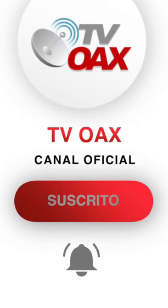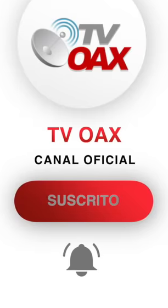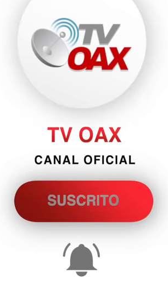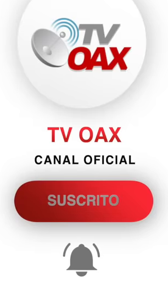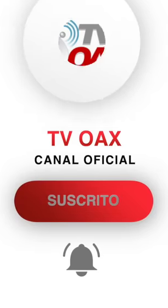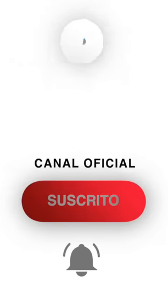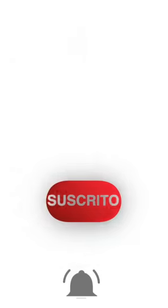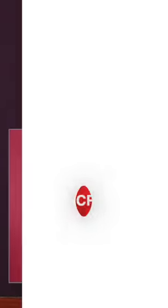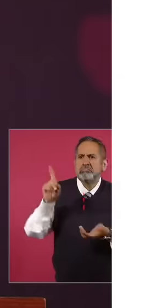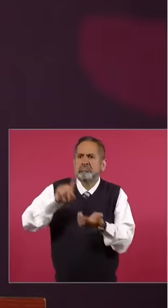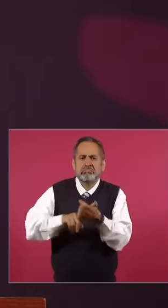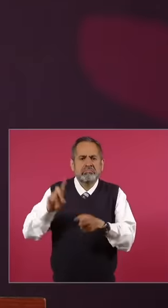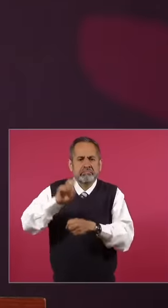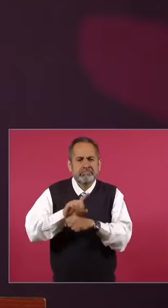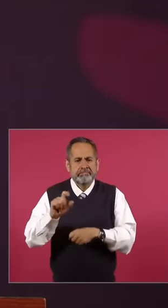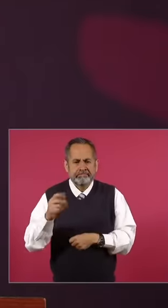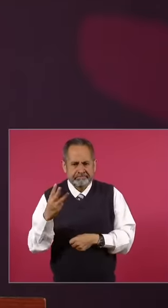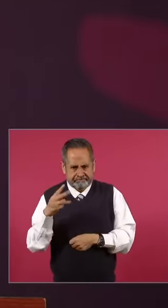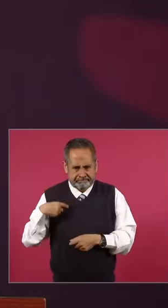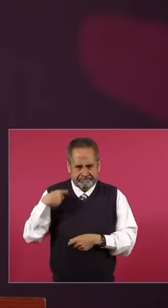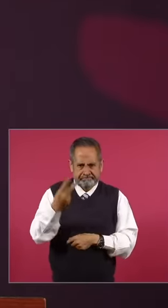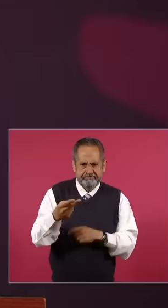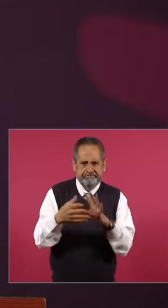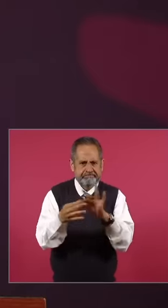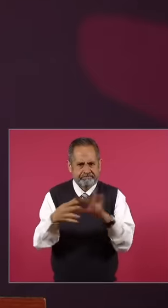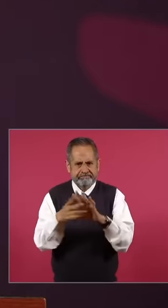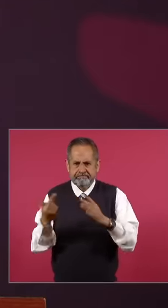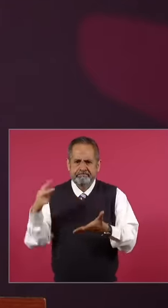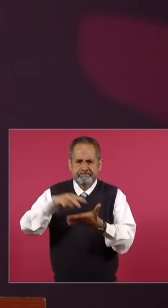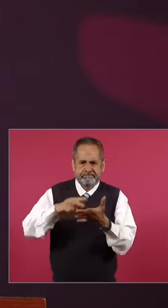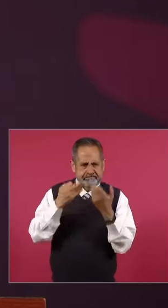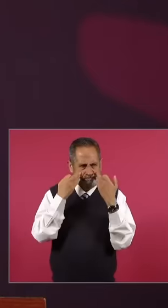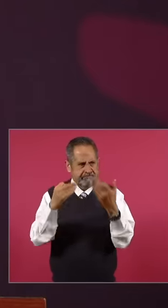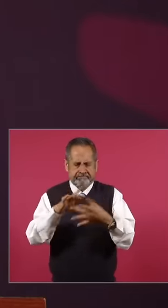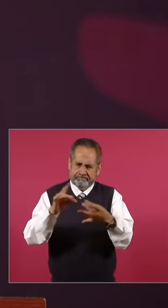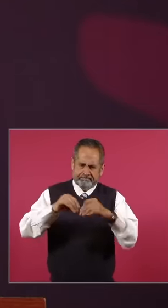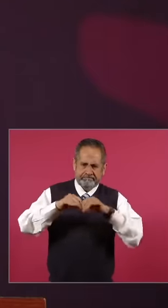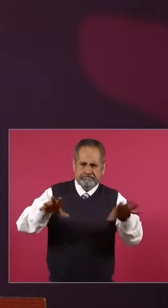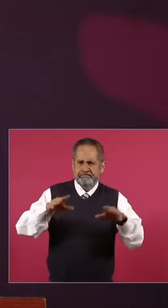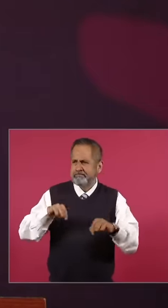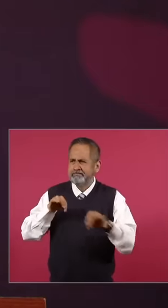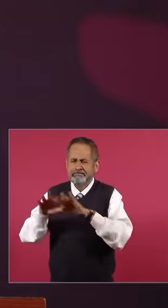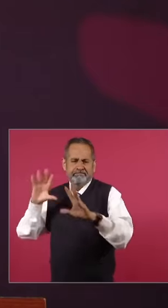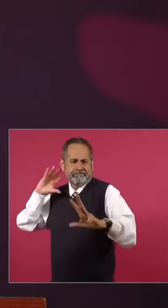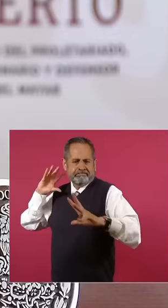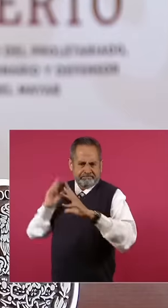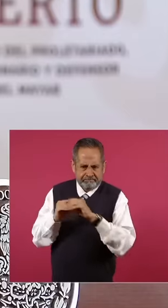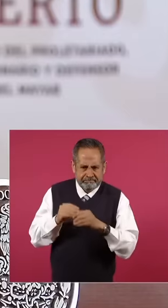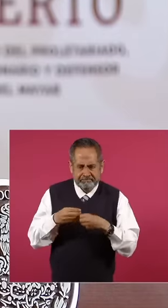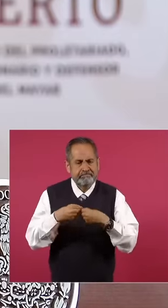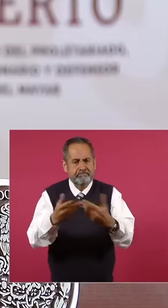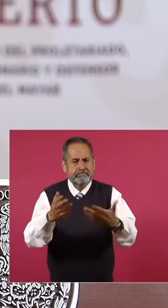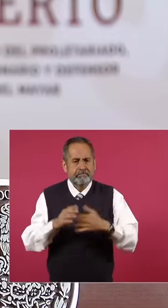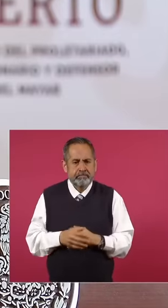on the 23rd, those who They are going to expose before you all that work that not only includes the